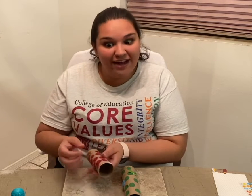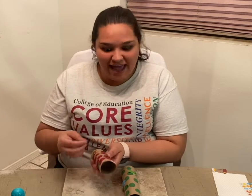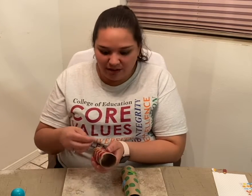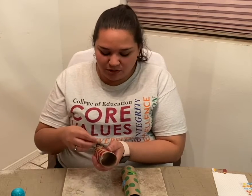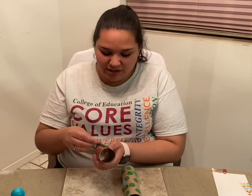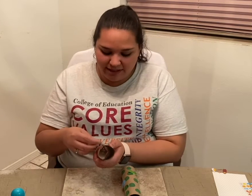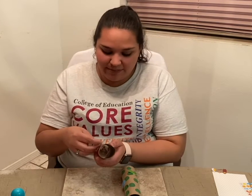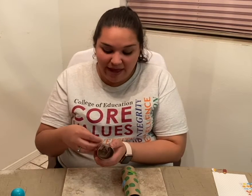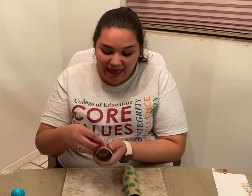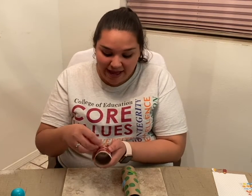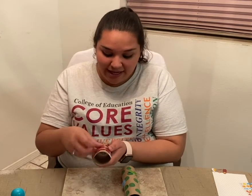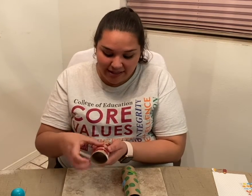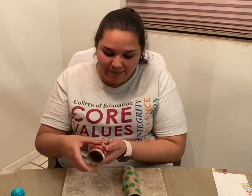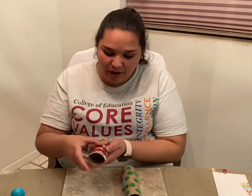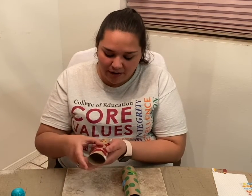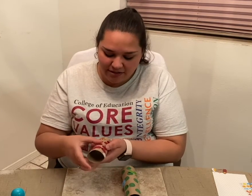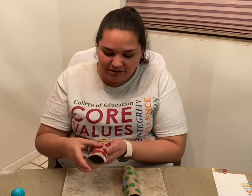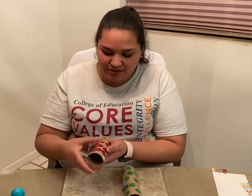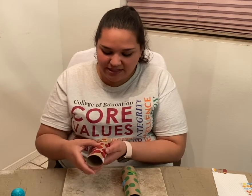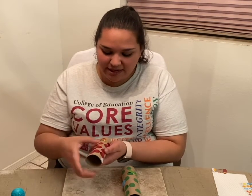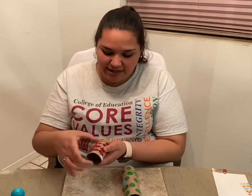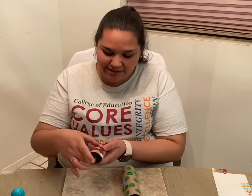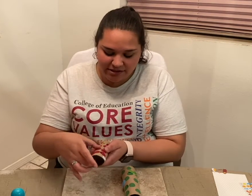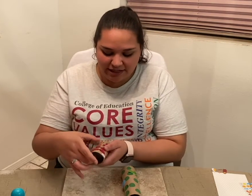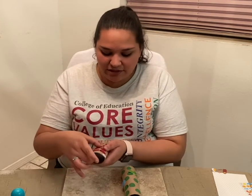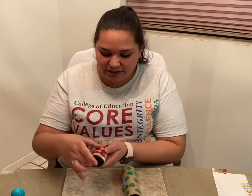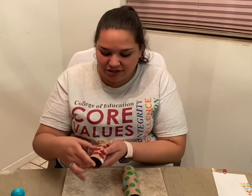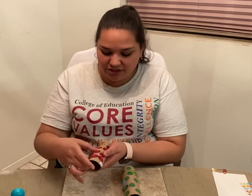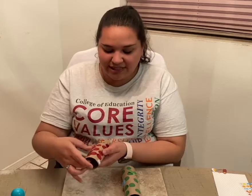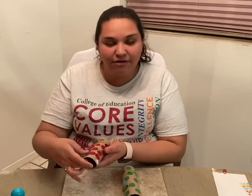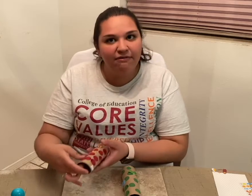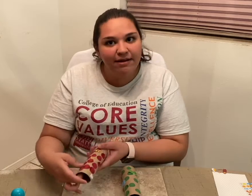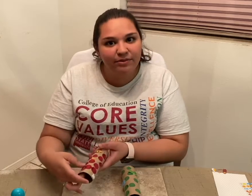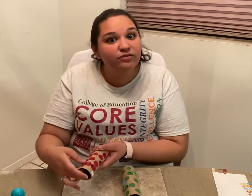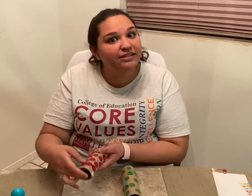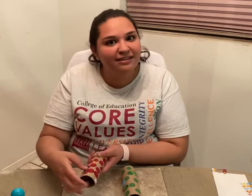animals on them, and I'm also using other decorations like rainbows and clouds,